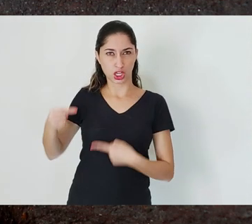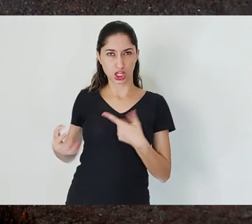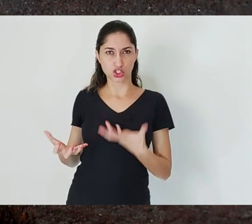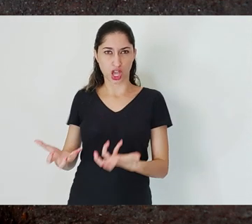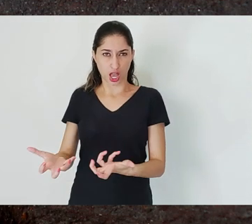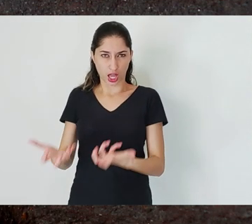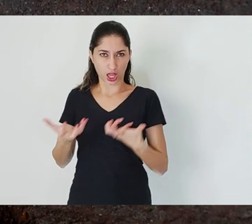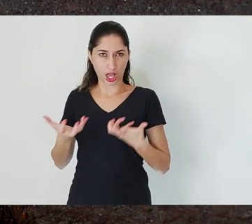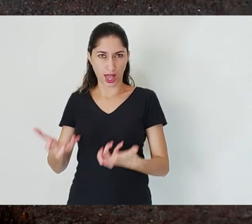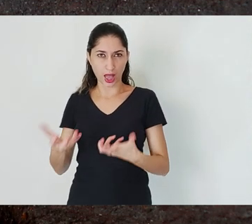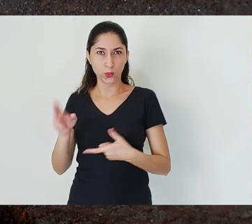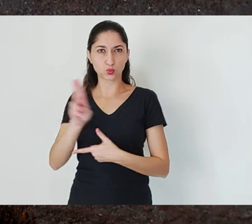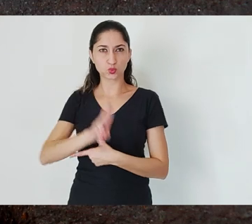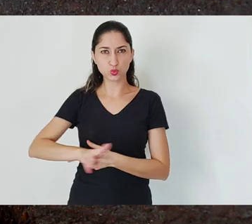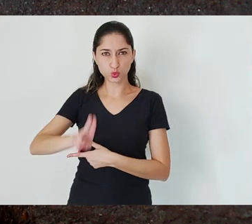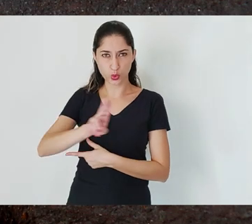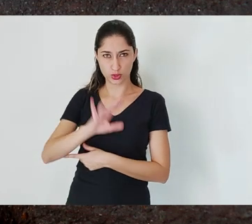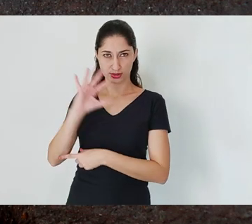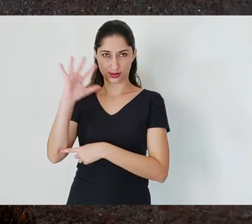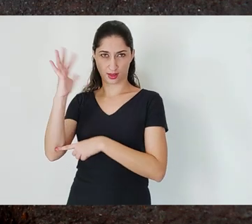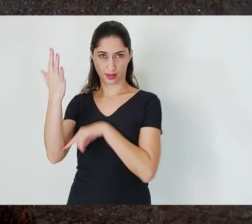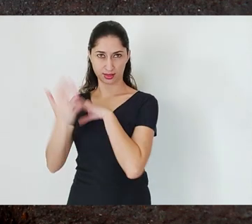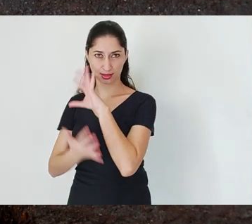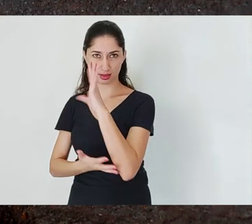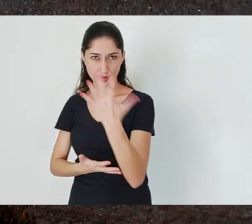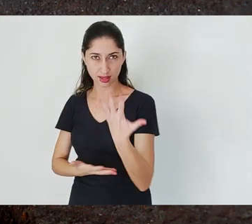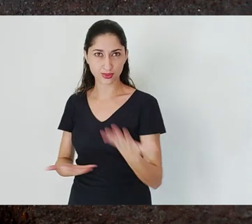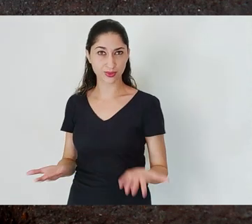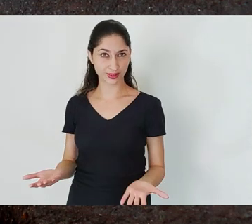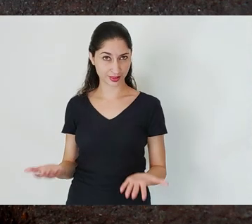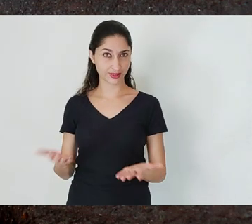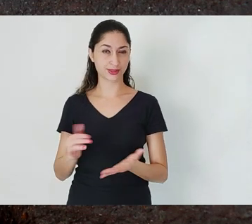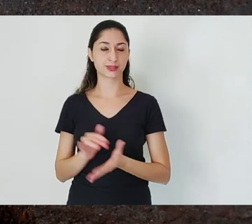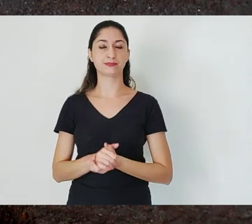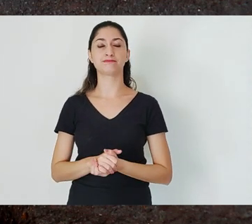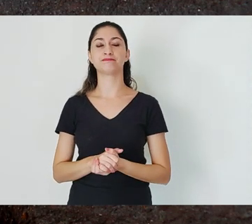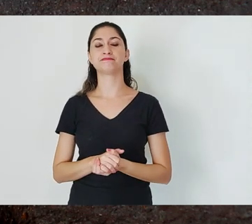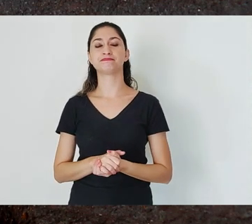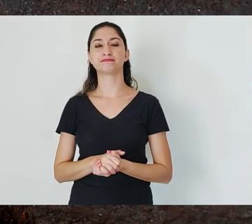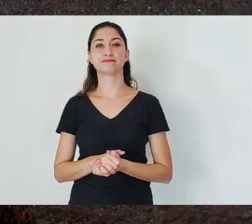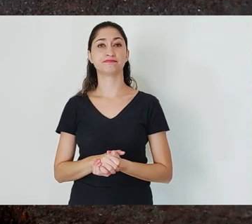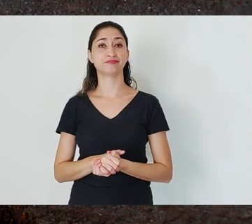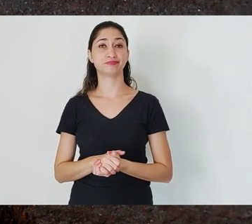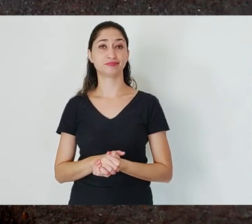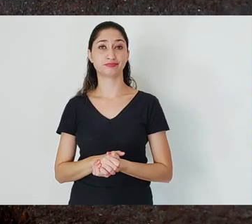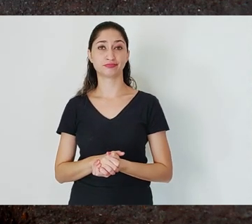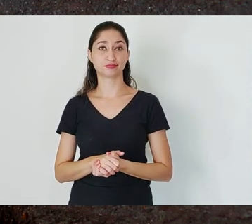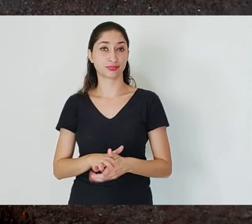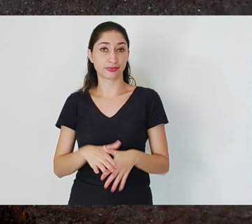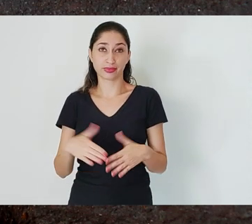the end of Serra do Gandarela Park, which was created exactly at a critical electoral moment, we then